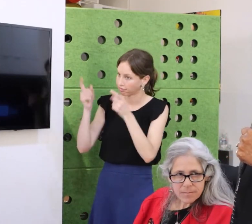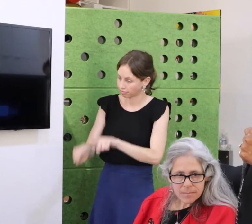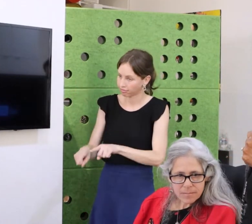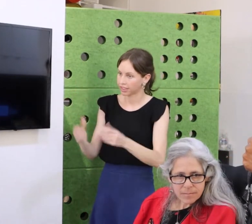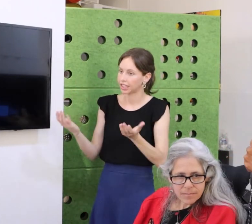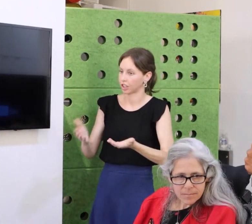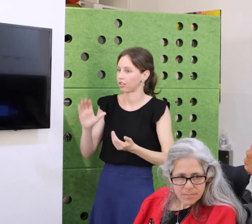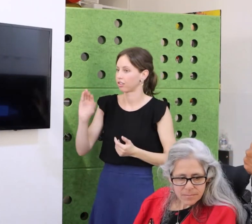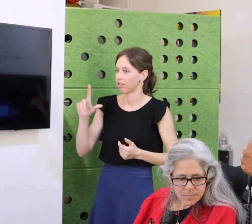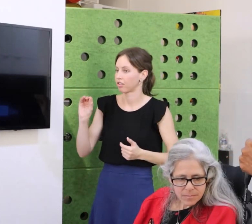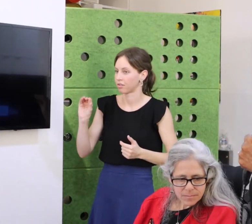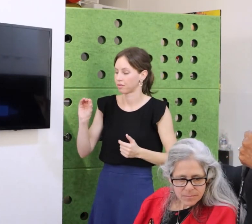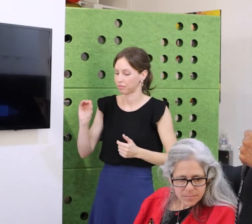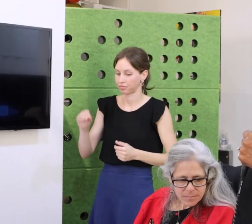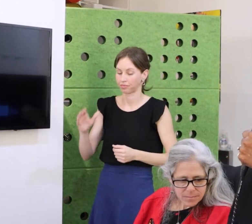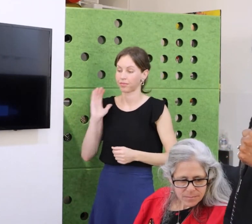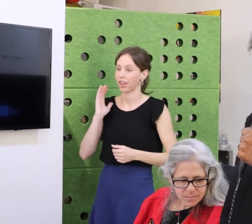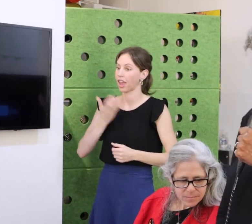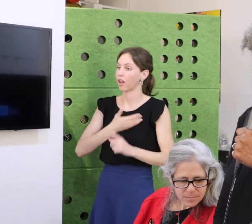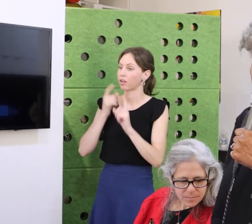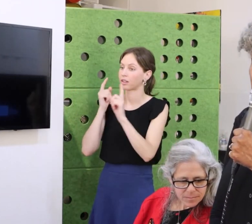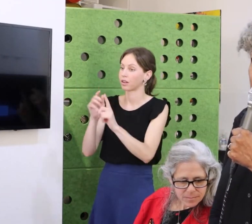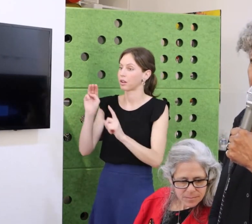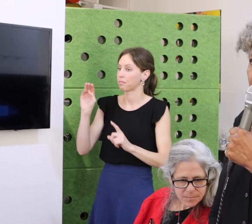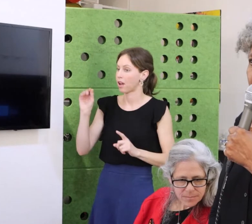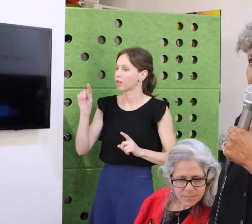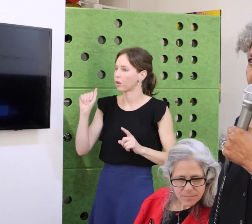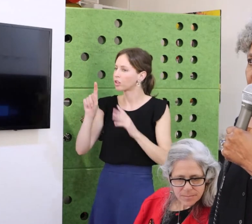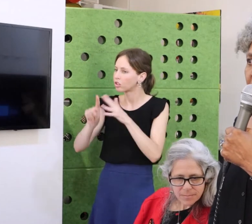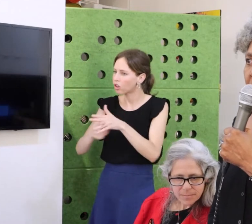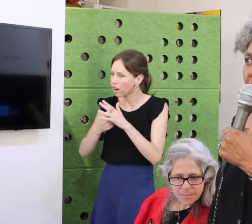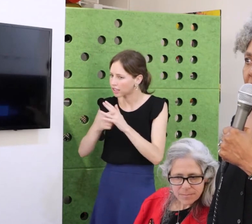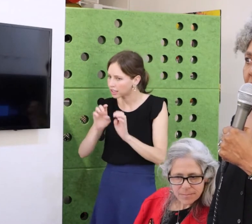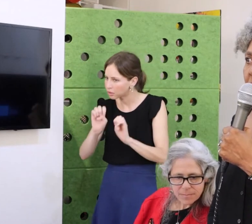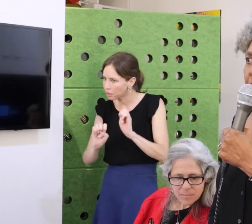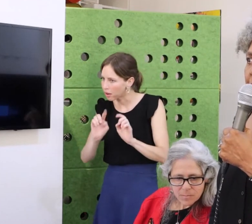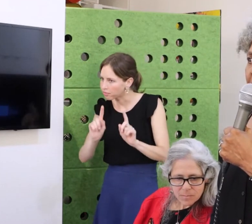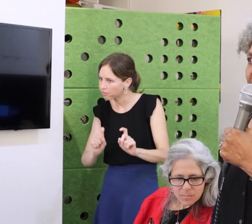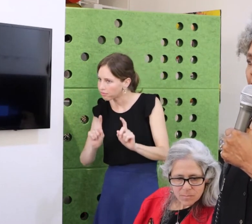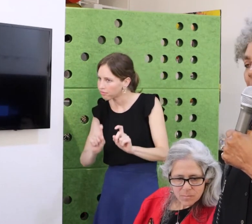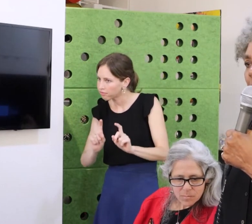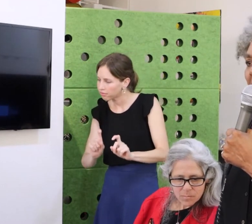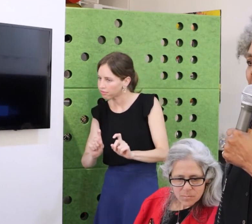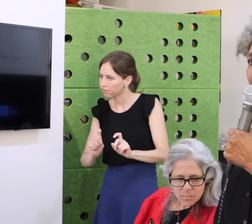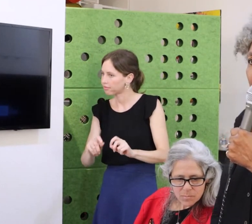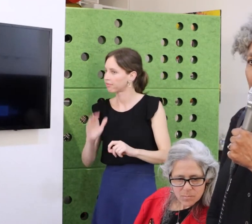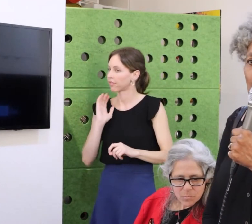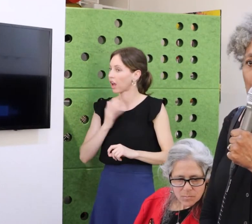But, to eliminate the exclusion and isolation that can be